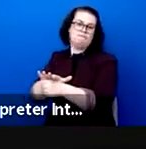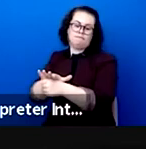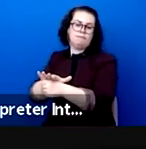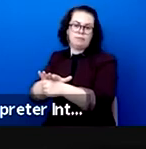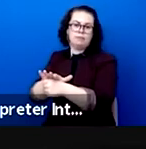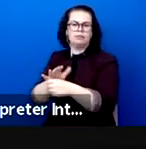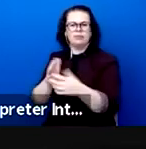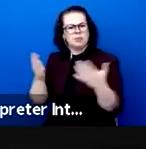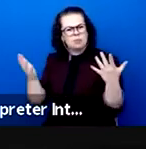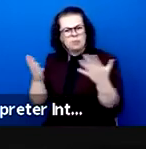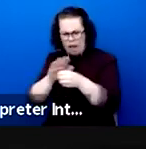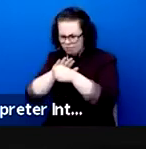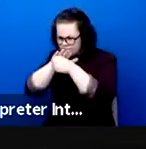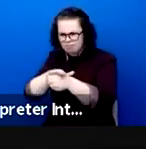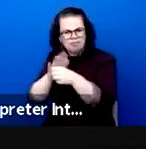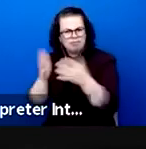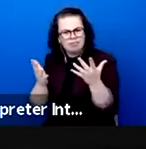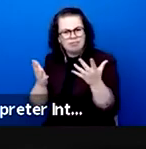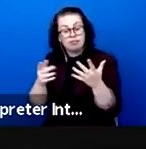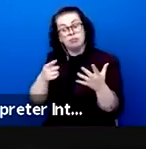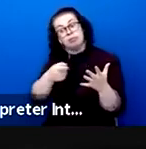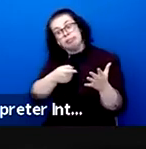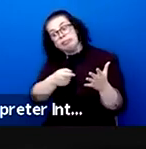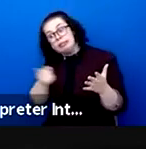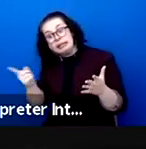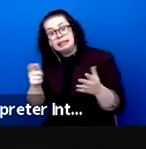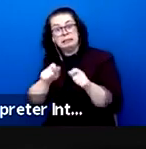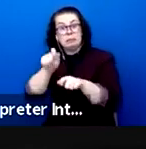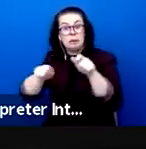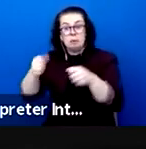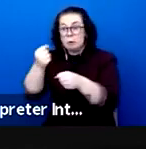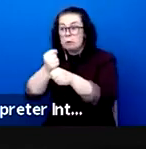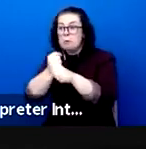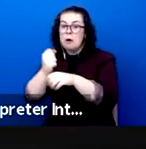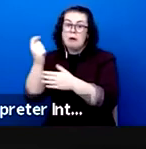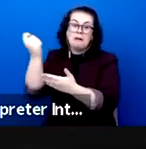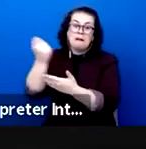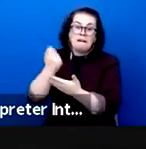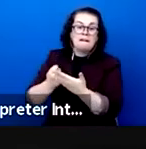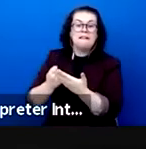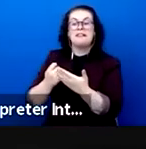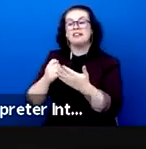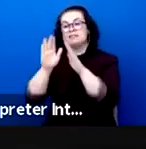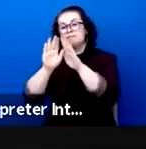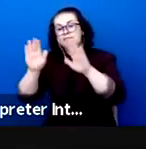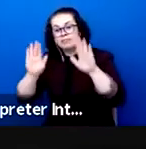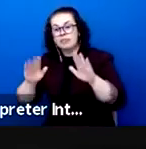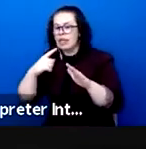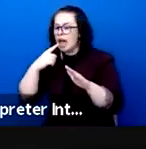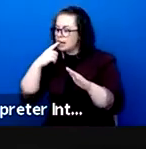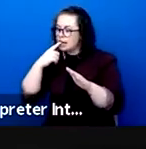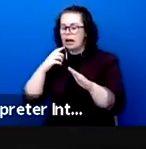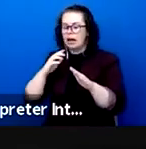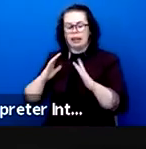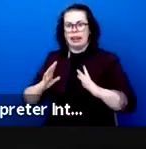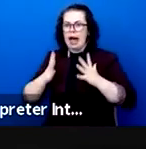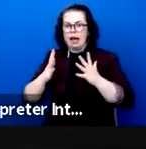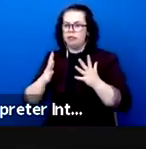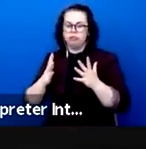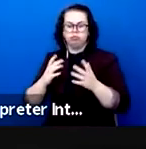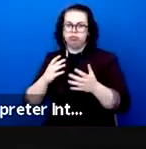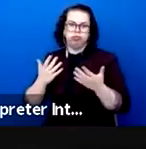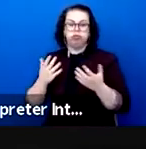in the immense majority encounter difficulties in life, intermittency, low salaries, the status of